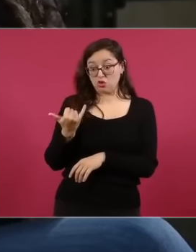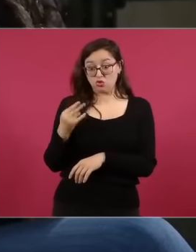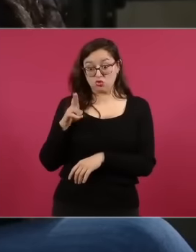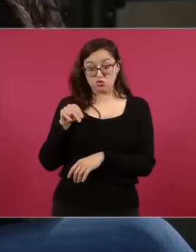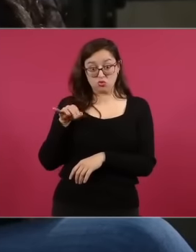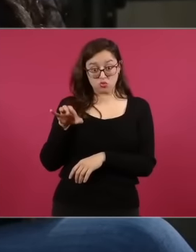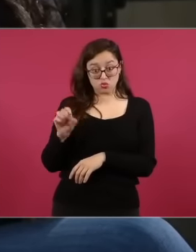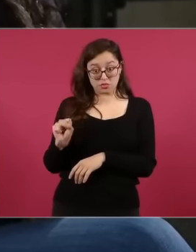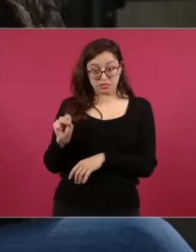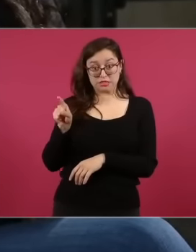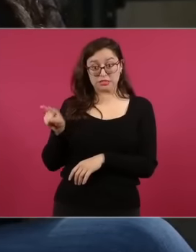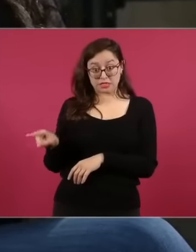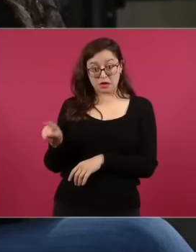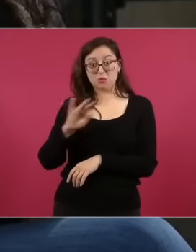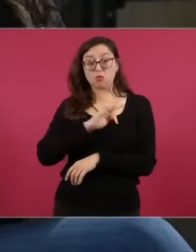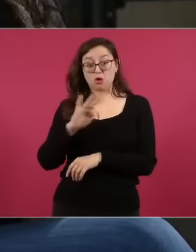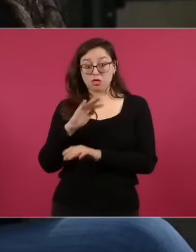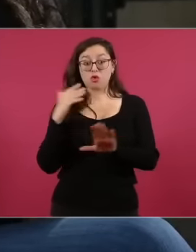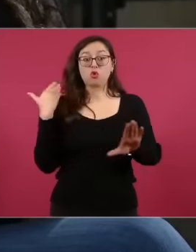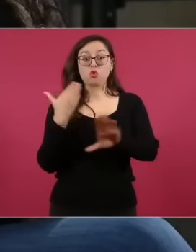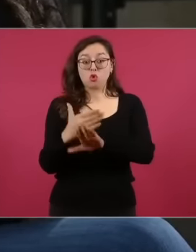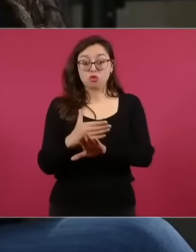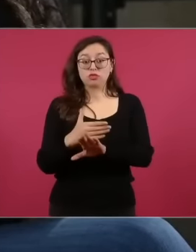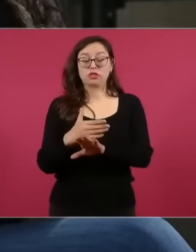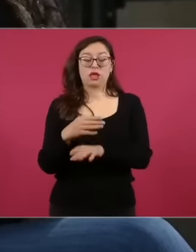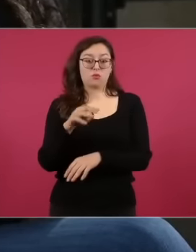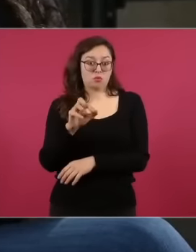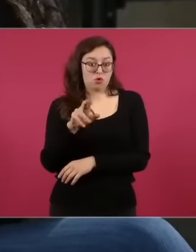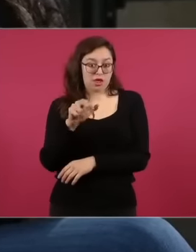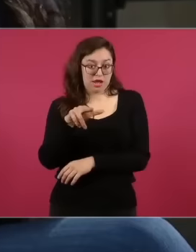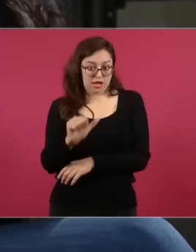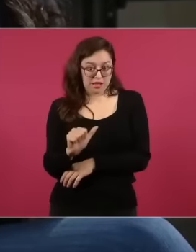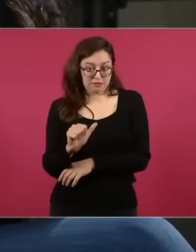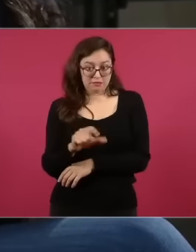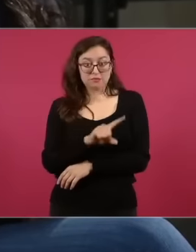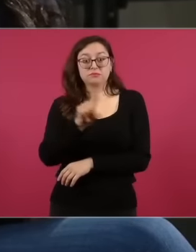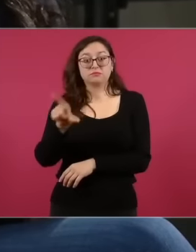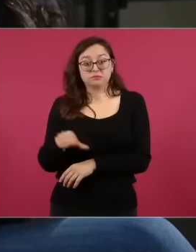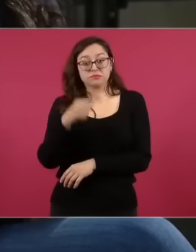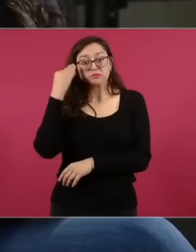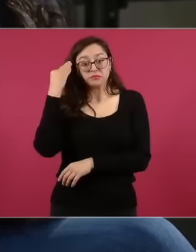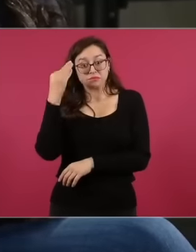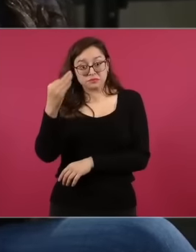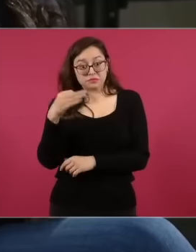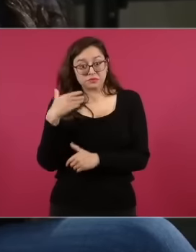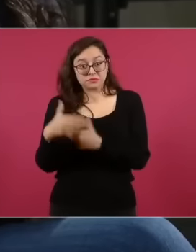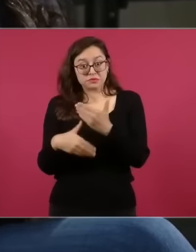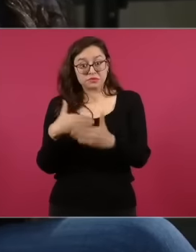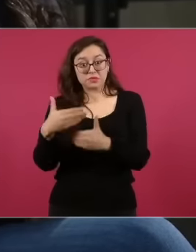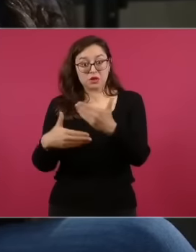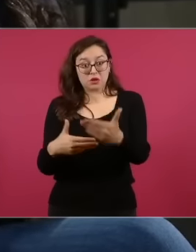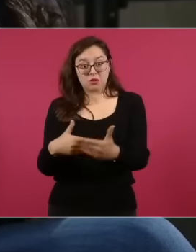who could harm the movement. Some time later, what happened with the lady who asked for money in the name